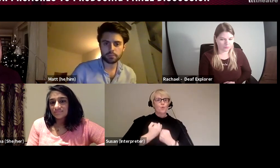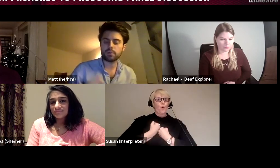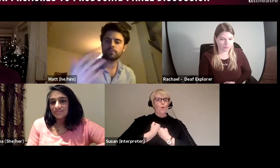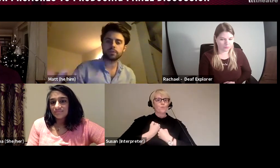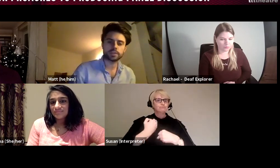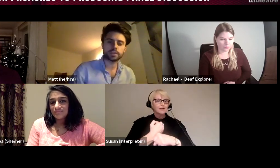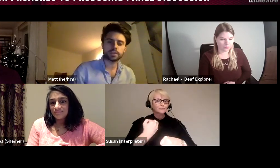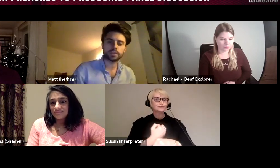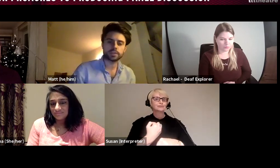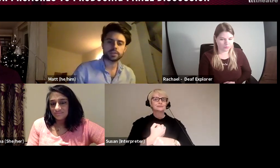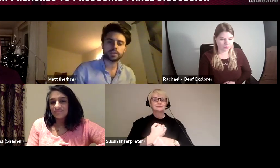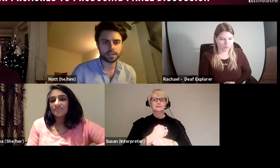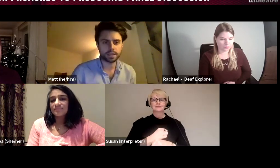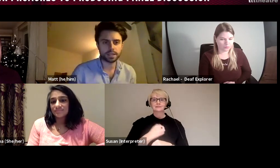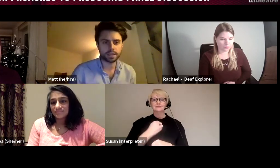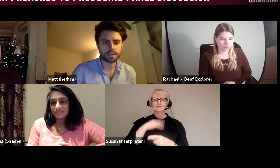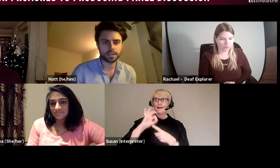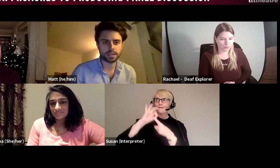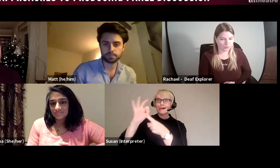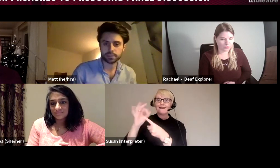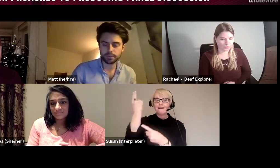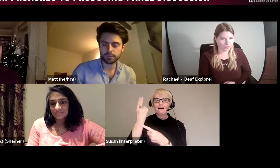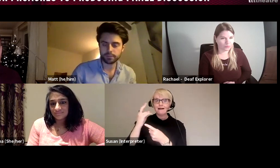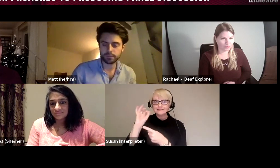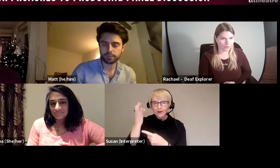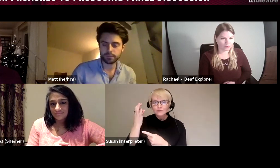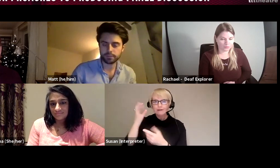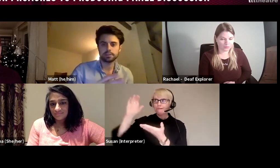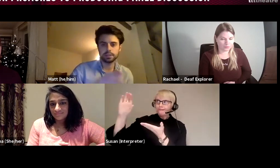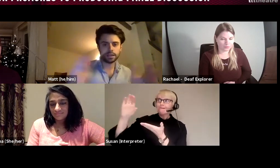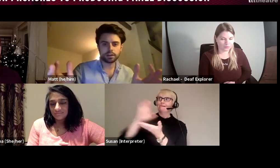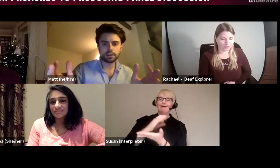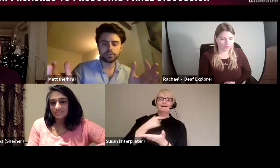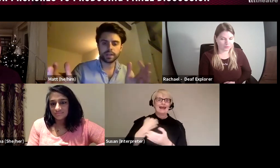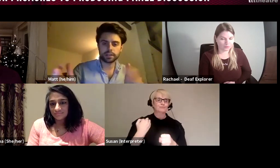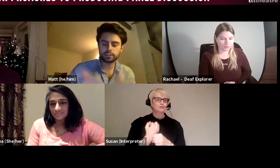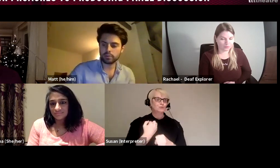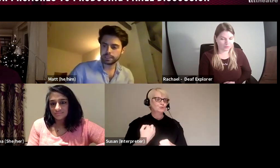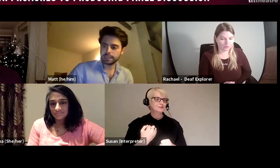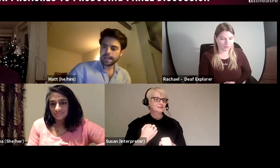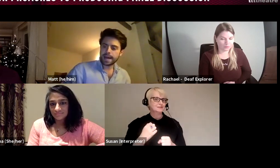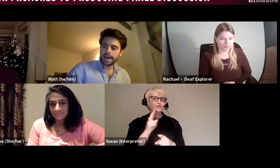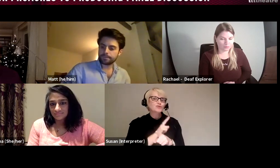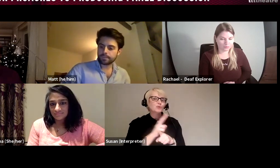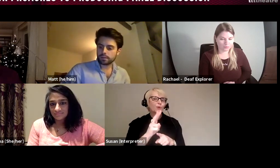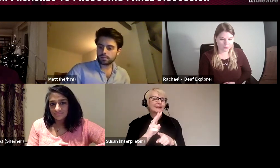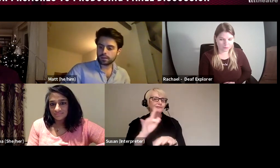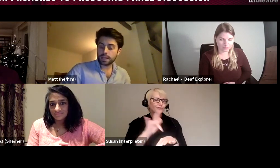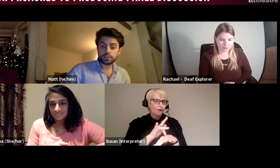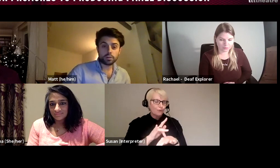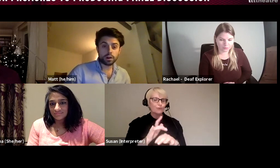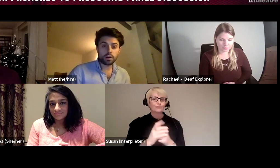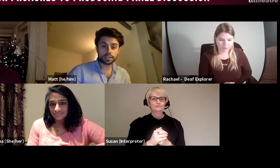put my first Arts Council application into raise the money for that first 2 week show. It is harder